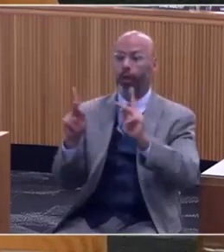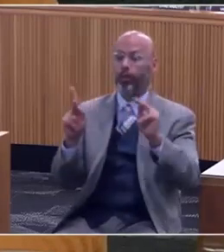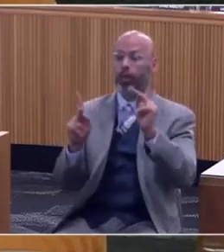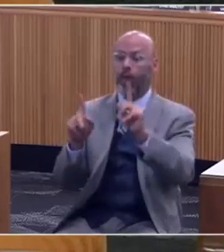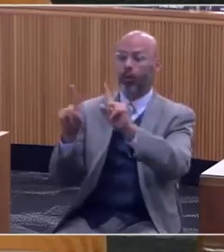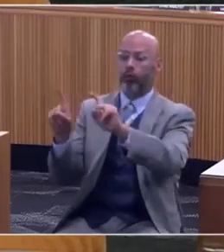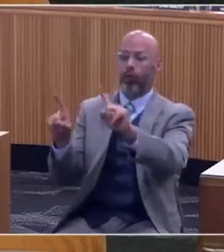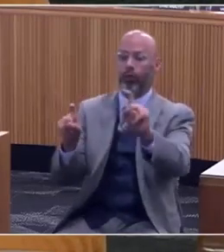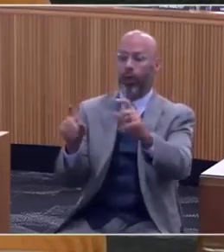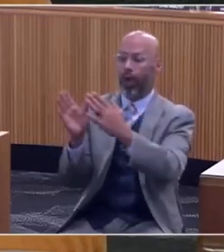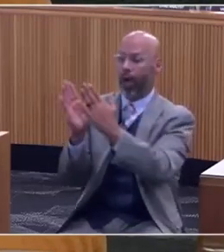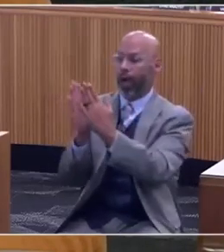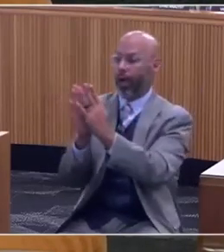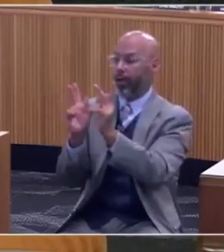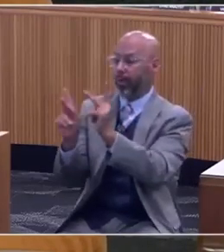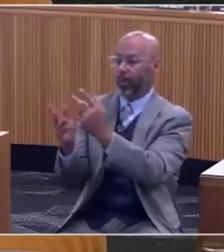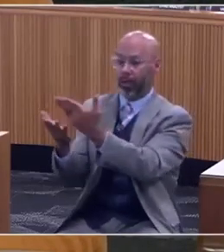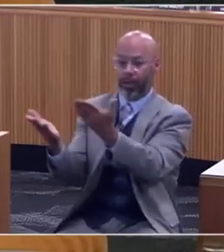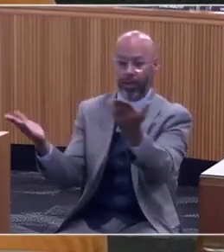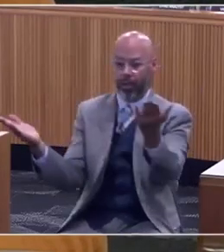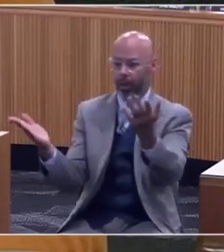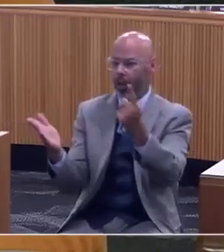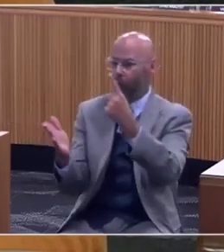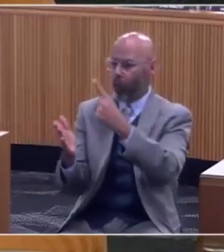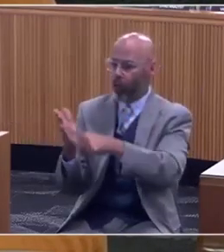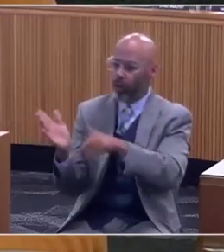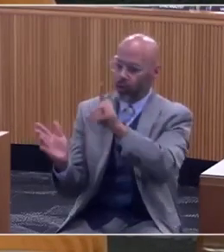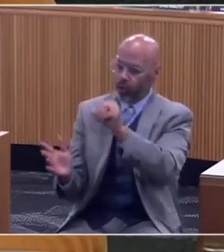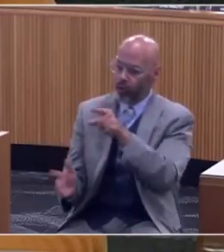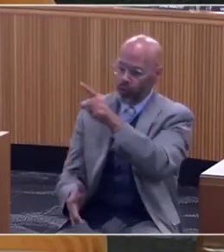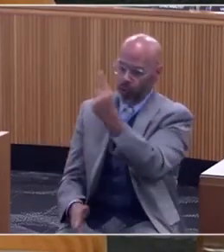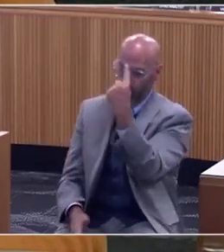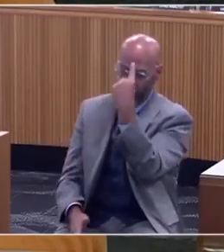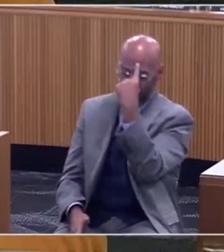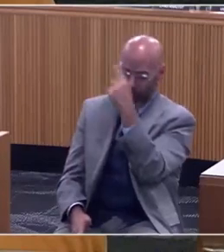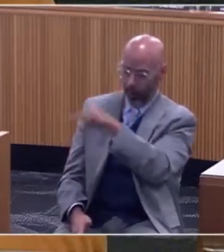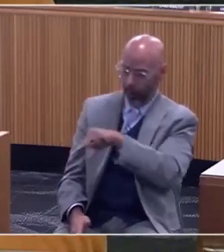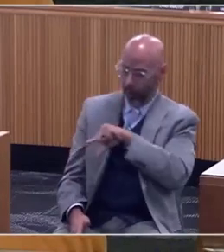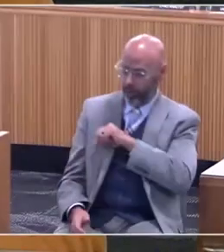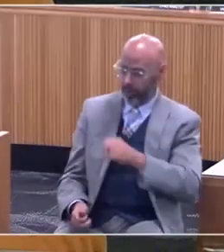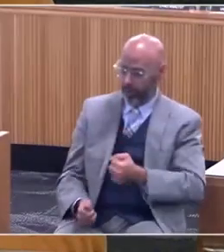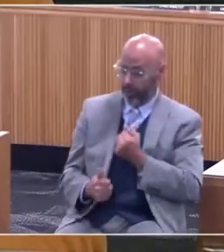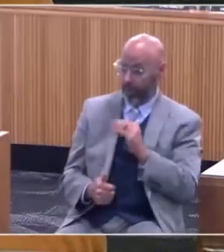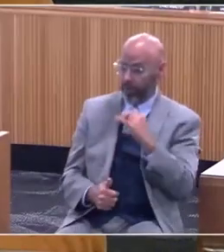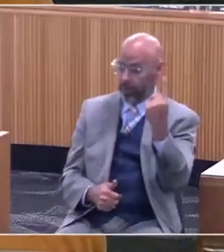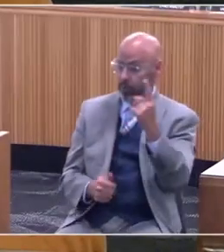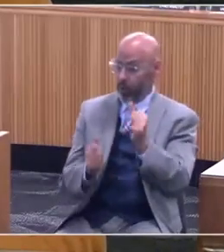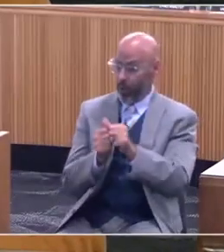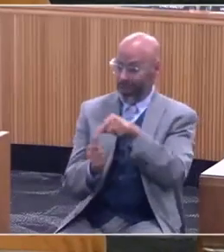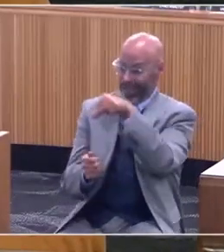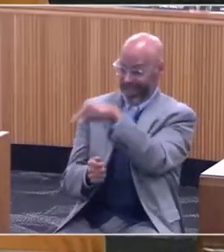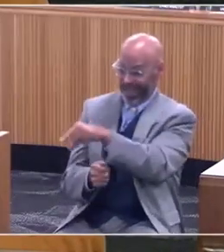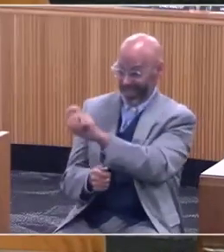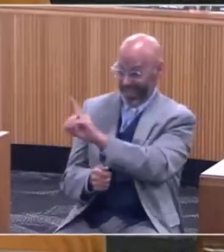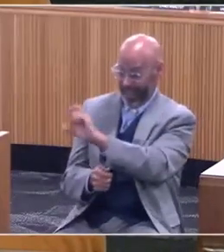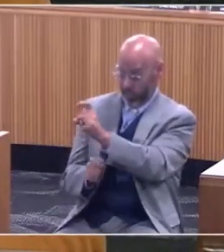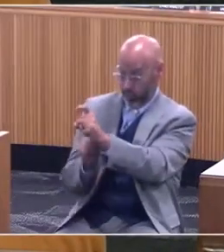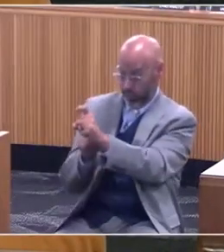that asks the public what do you think the quality of life of somebody with this diagnosis is?